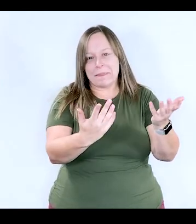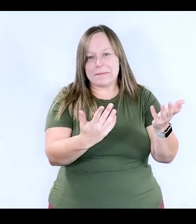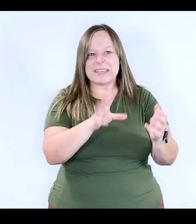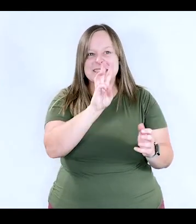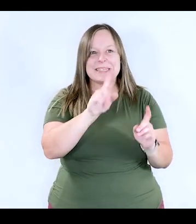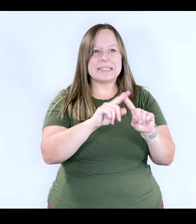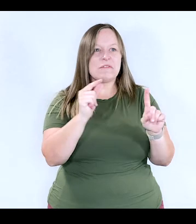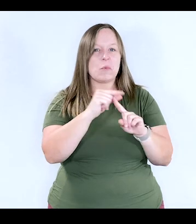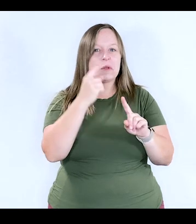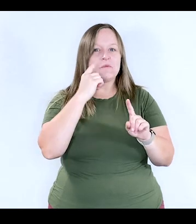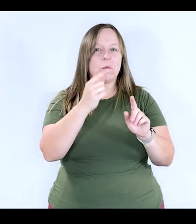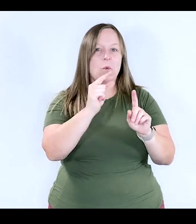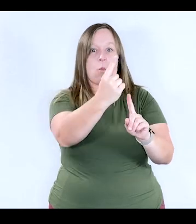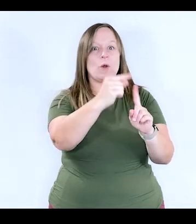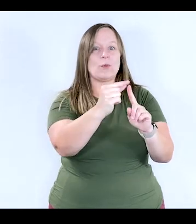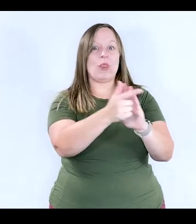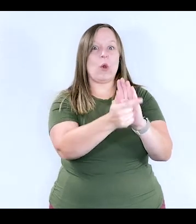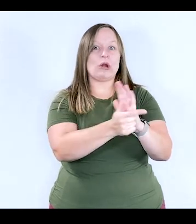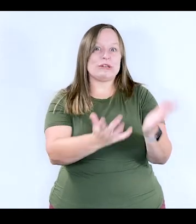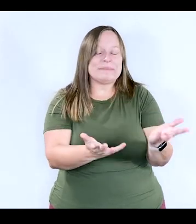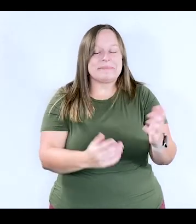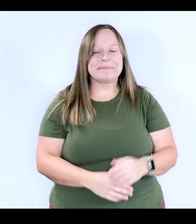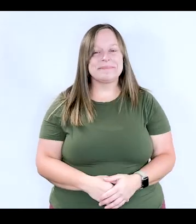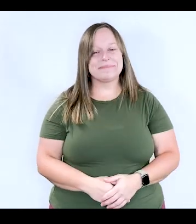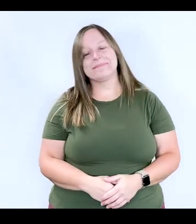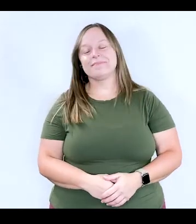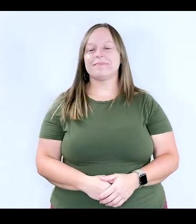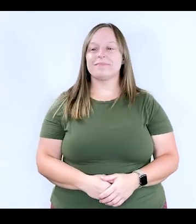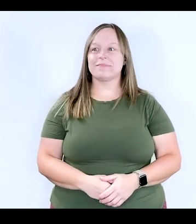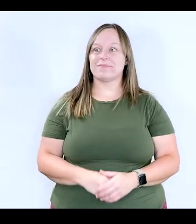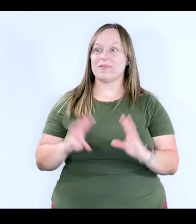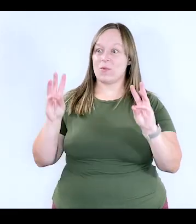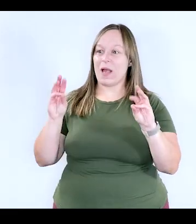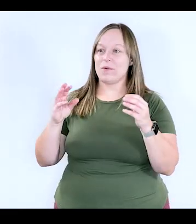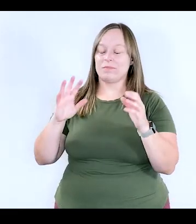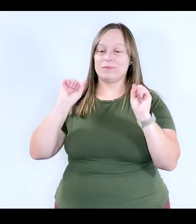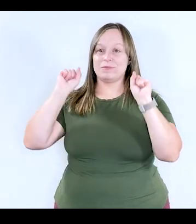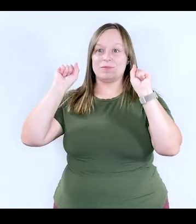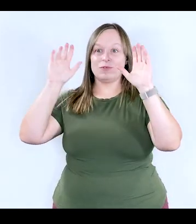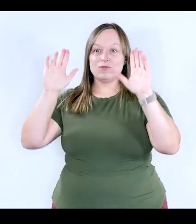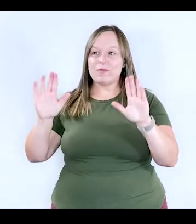There's about six different words just for the word lawyer. This is such great information,